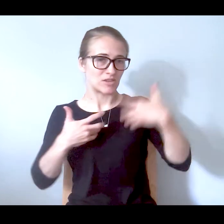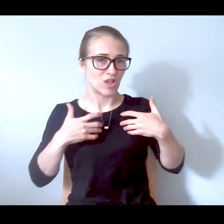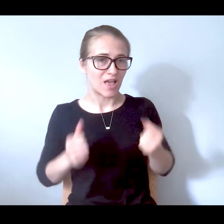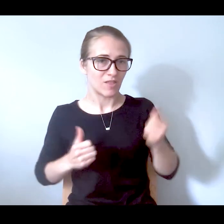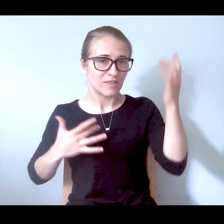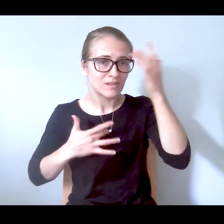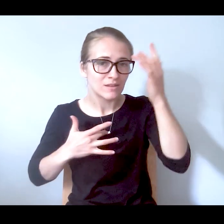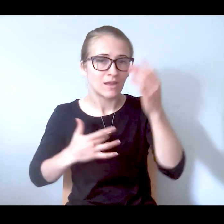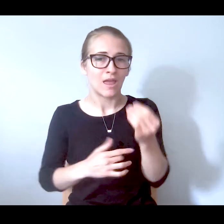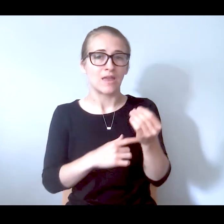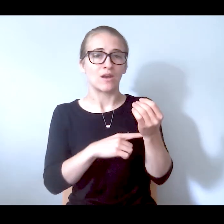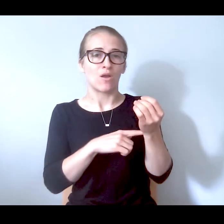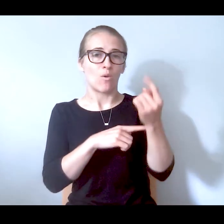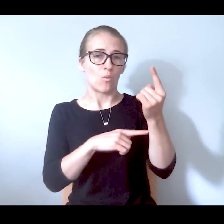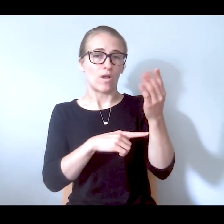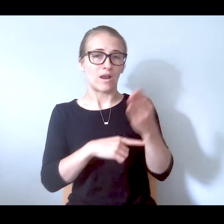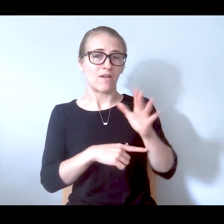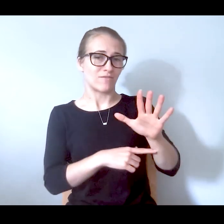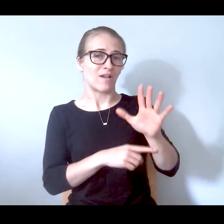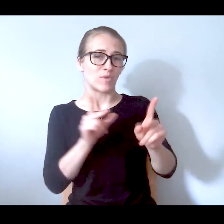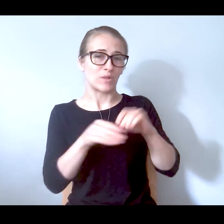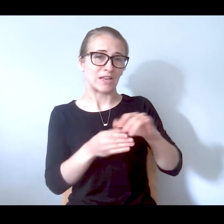live with a mental health condition and 1 in 5